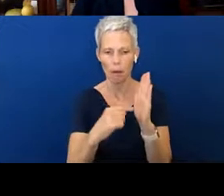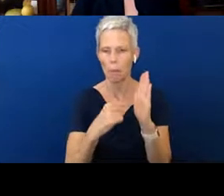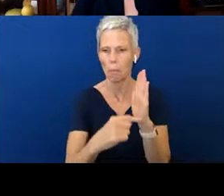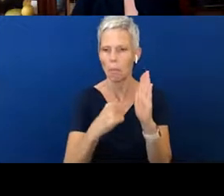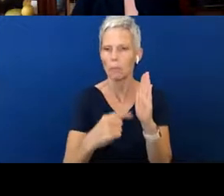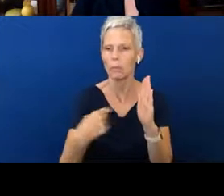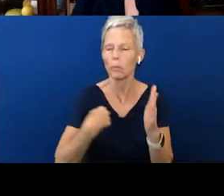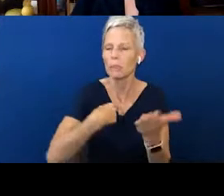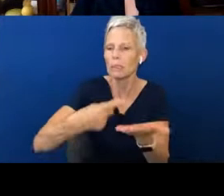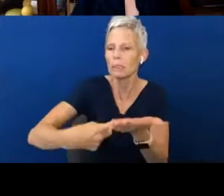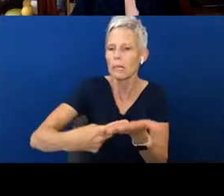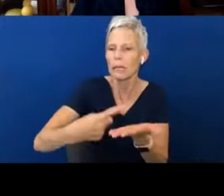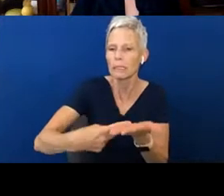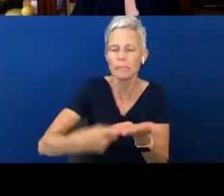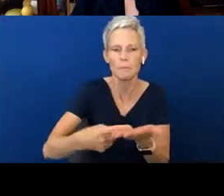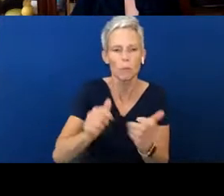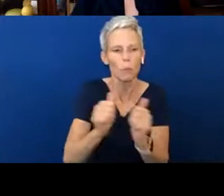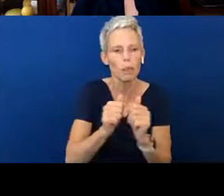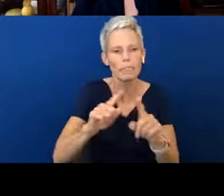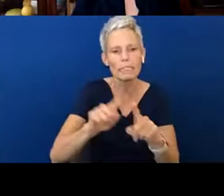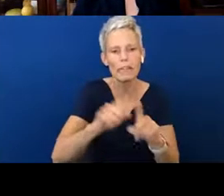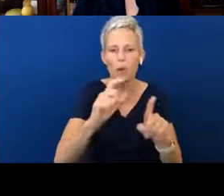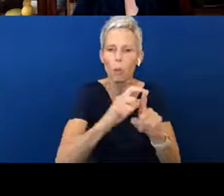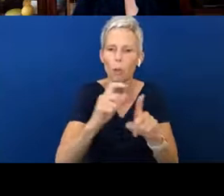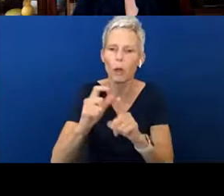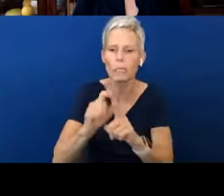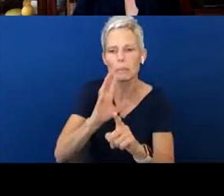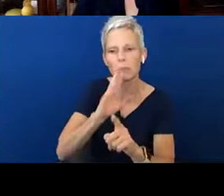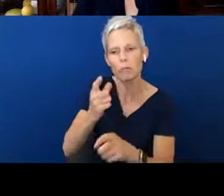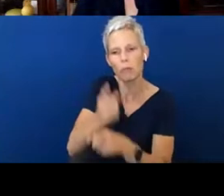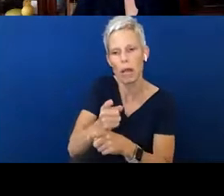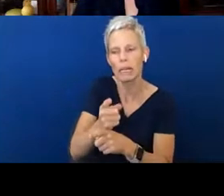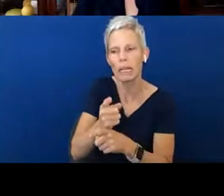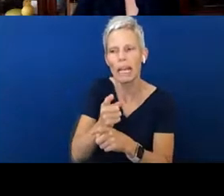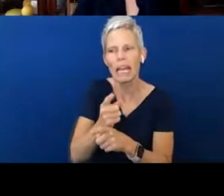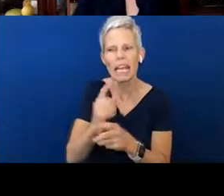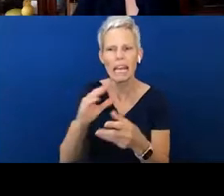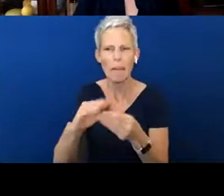with saying words correctly and I mentioned about signing, but encourage your child to communicate